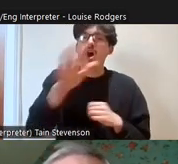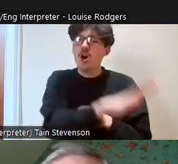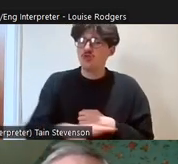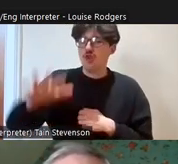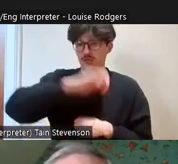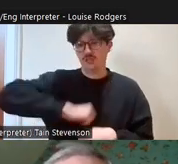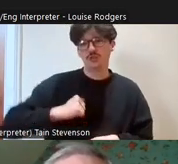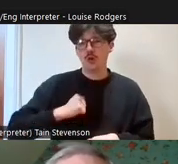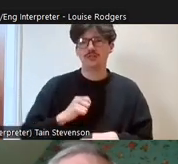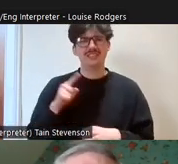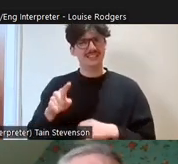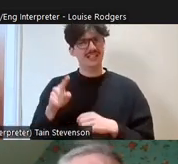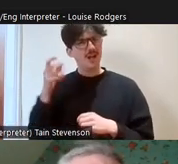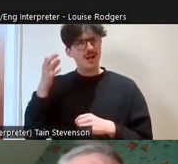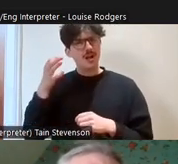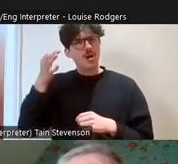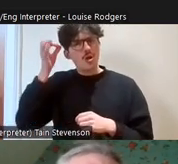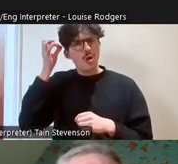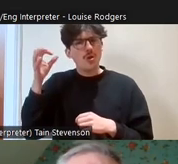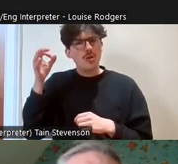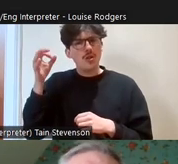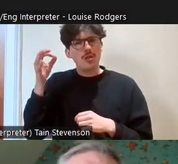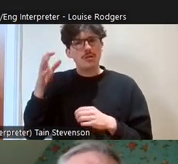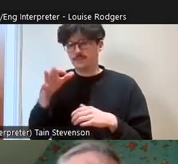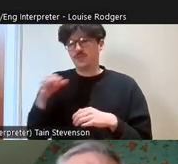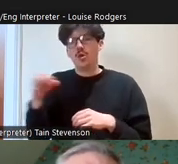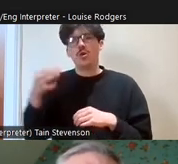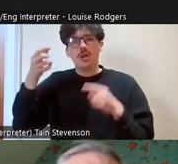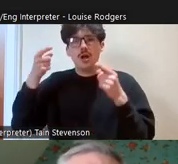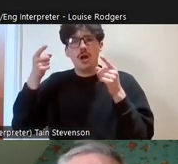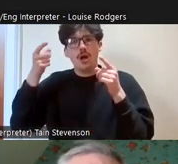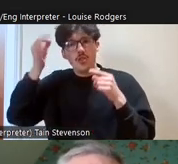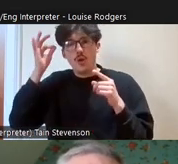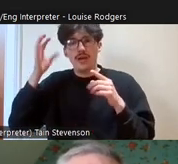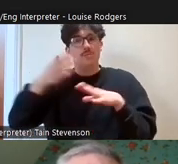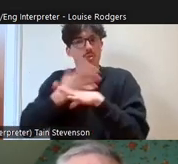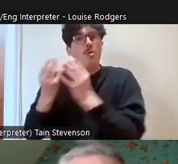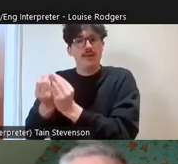authority where we aren't actually operating on and you can see it's everything from small